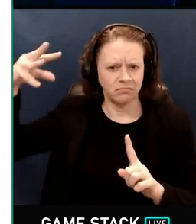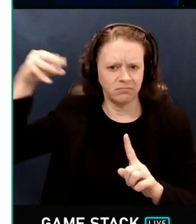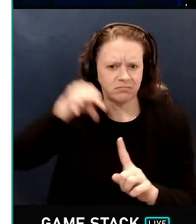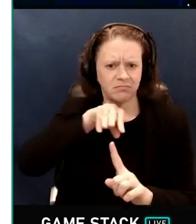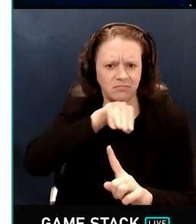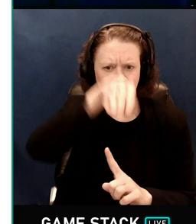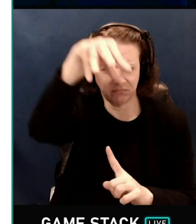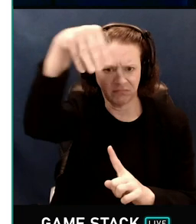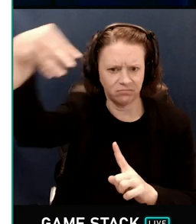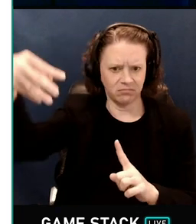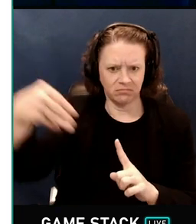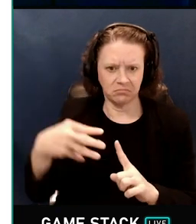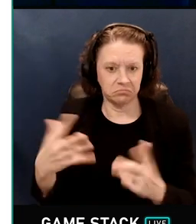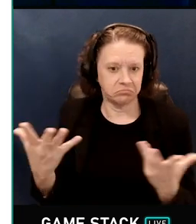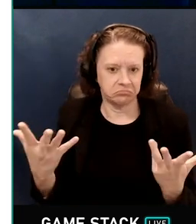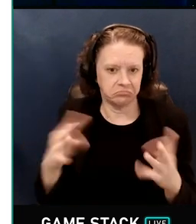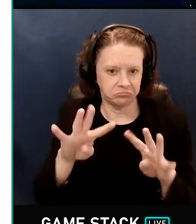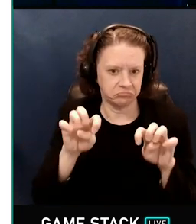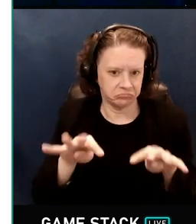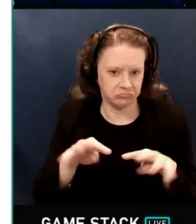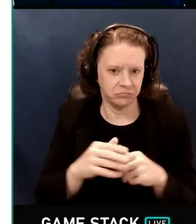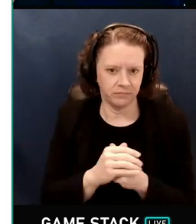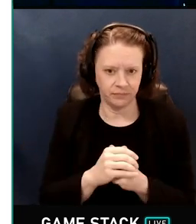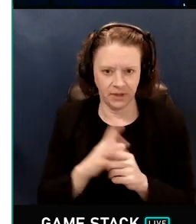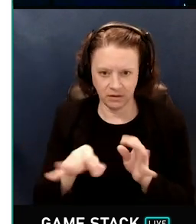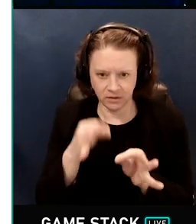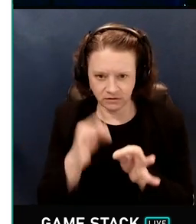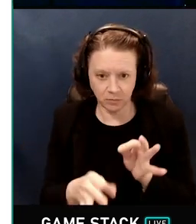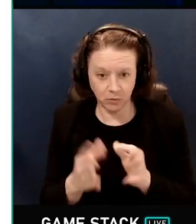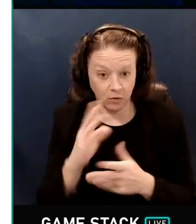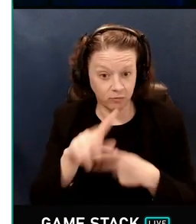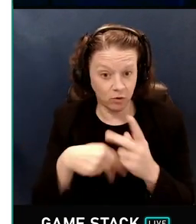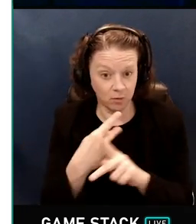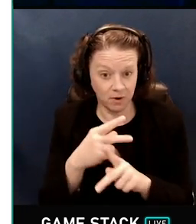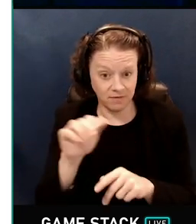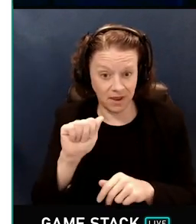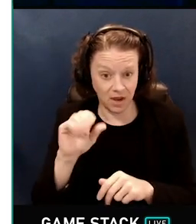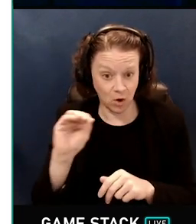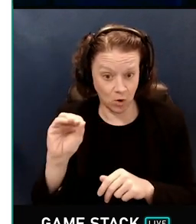The simplest form of AO will use the sky as ambient light. So AO's